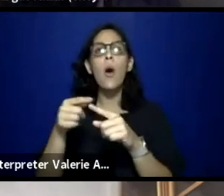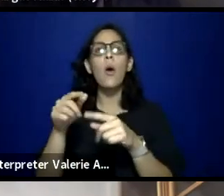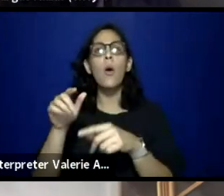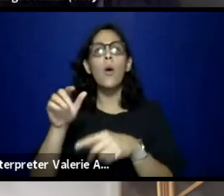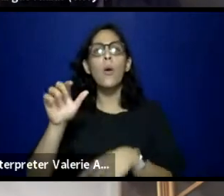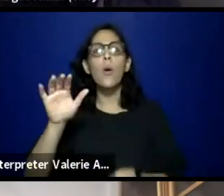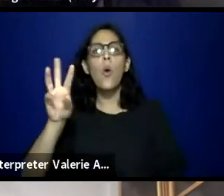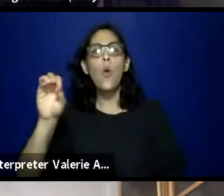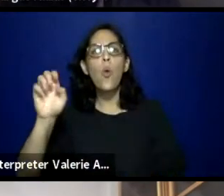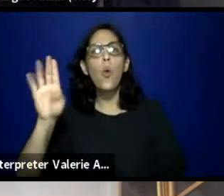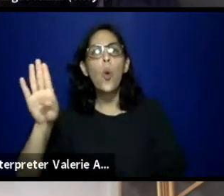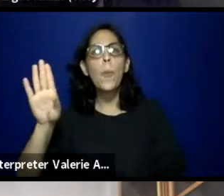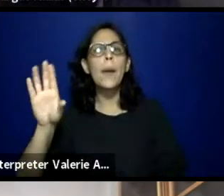Yes, WOMB, the Creation Space,